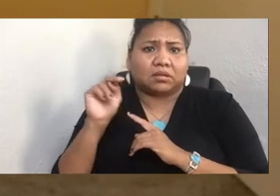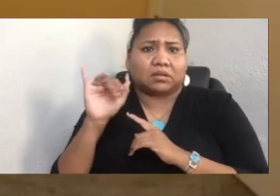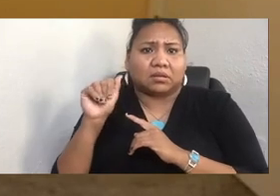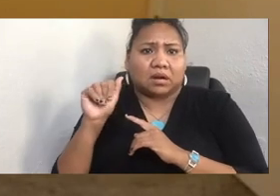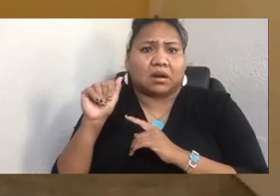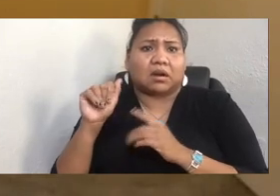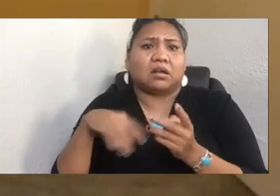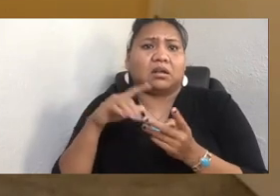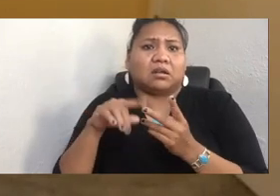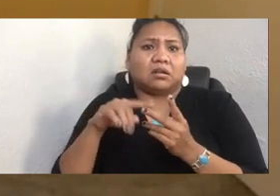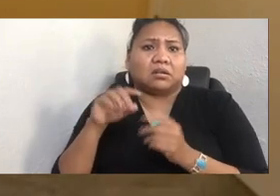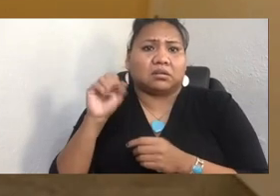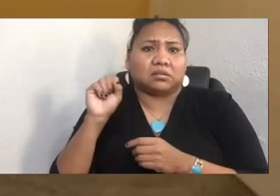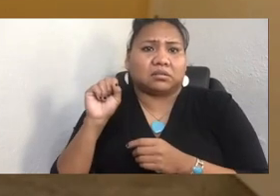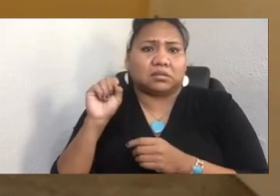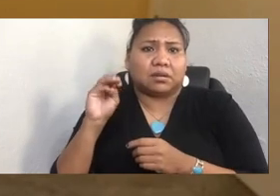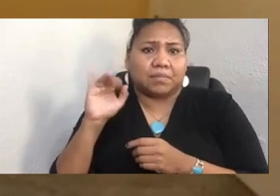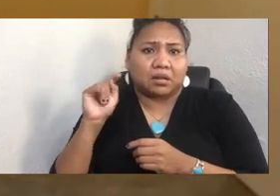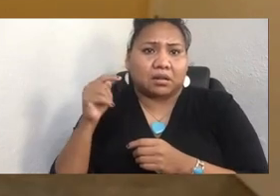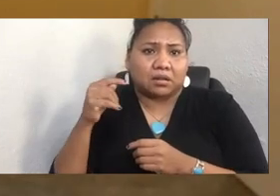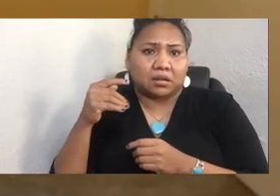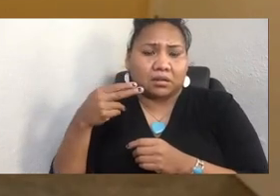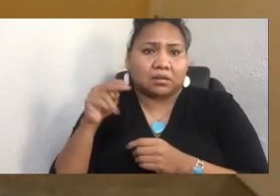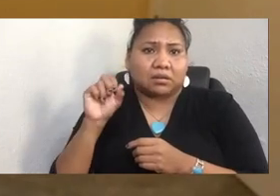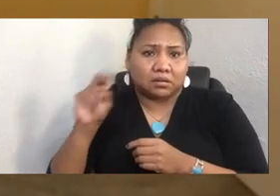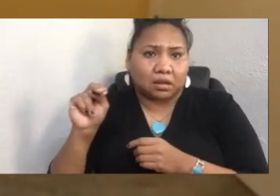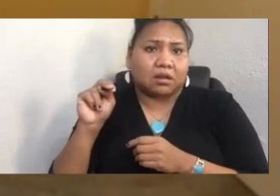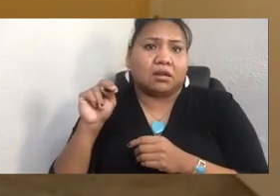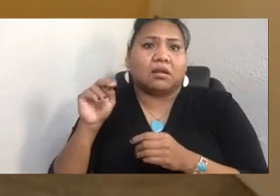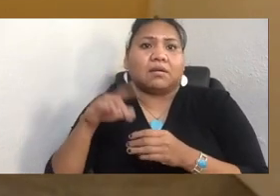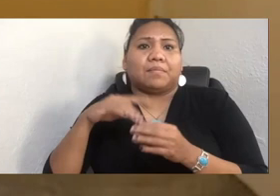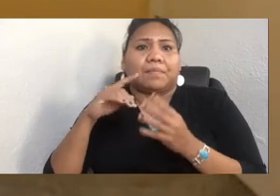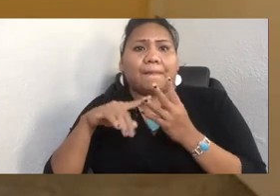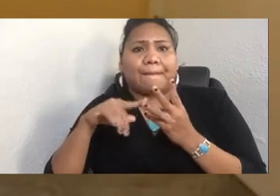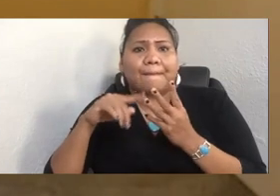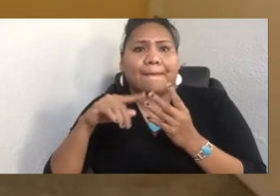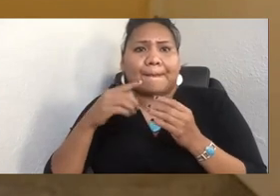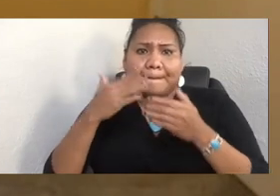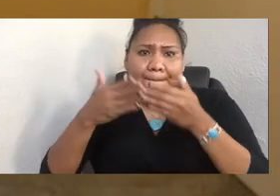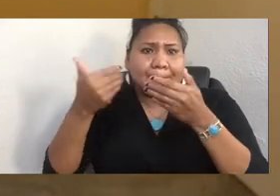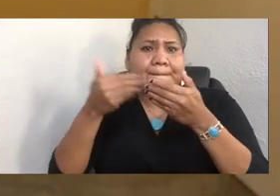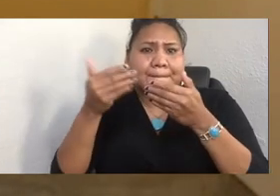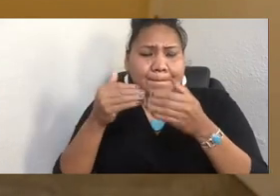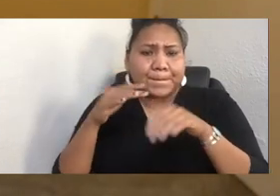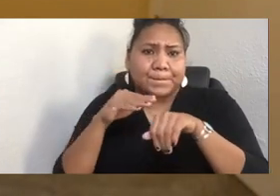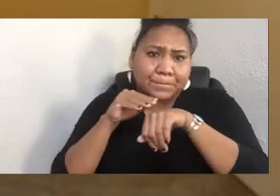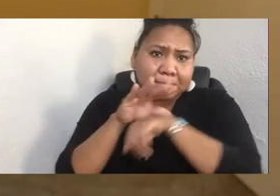There is no longer reason to say that there is not a way to indigenize the classroom. And don't be afraid to do that.